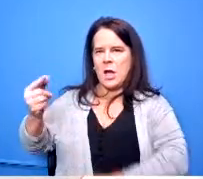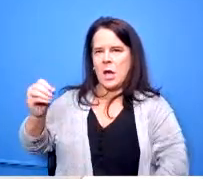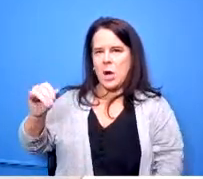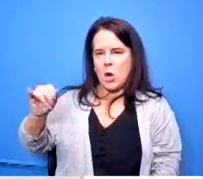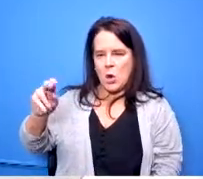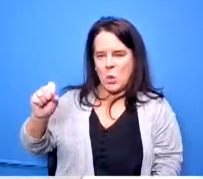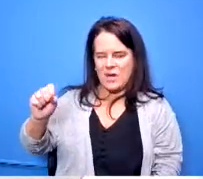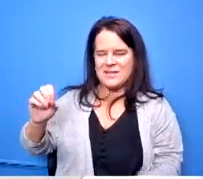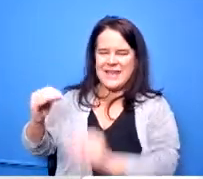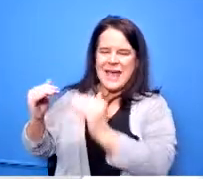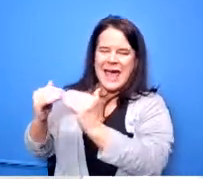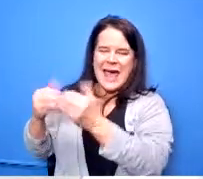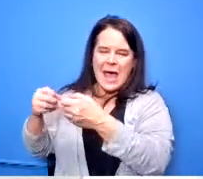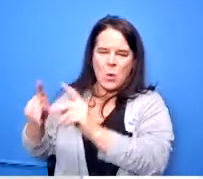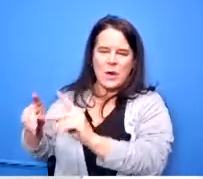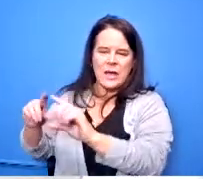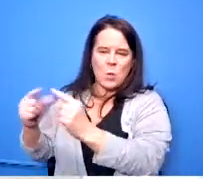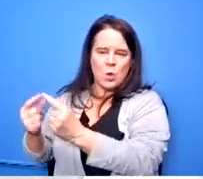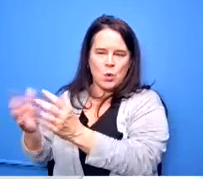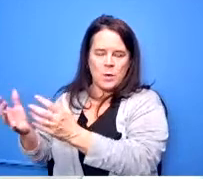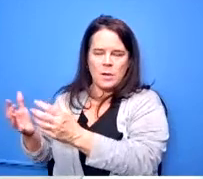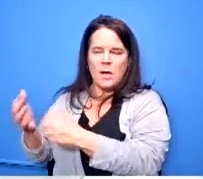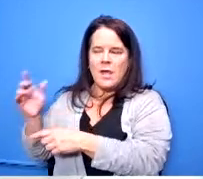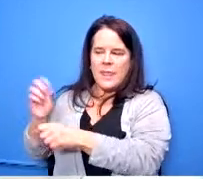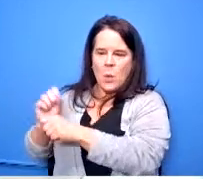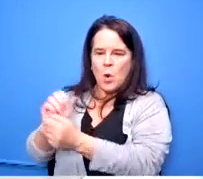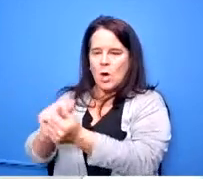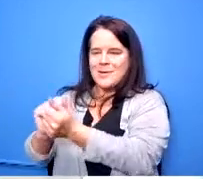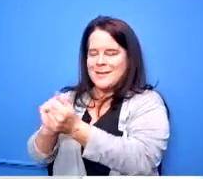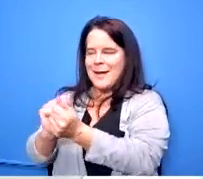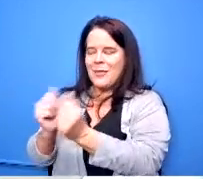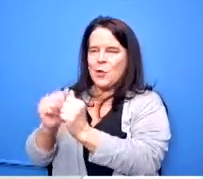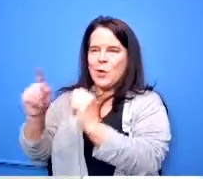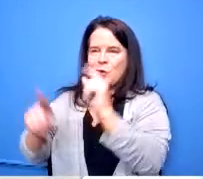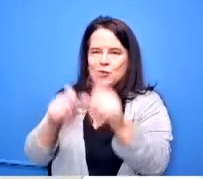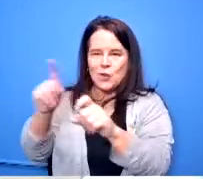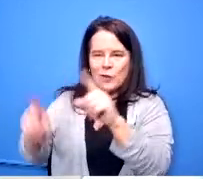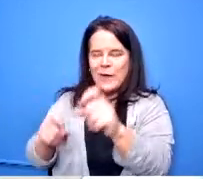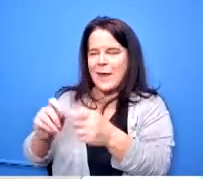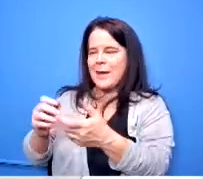a variety of things surveys uh how to use survey results what kind of curriculum pieces need to